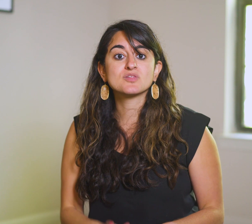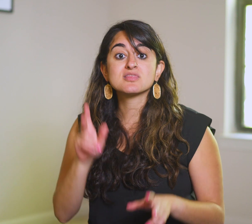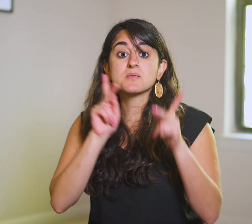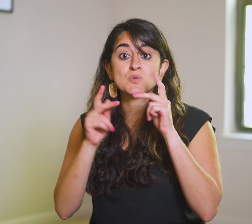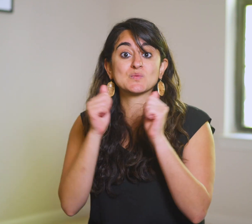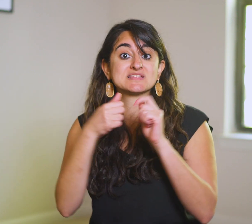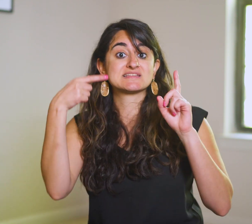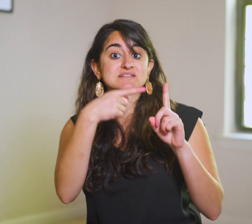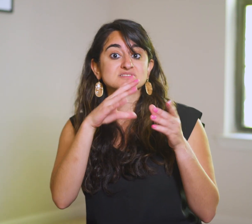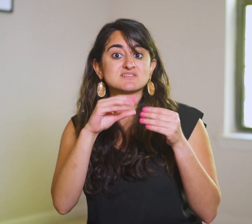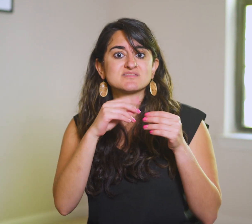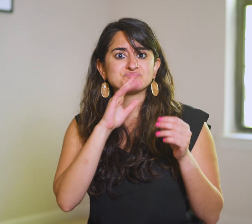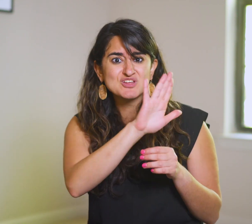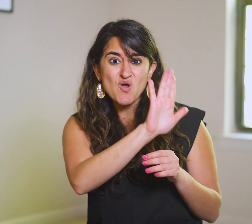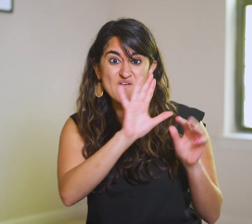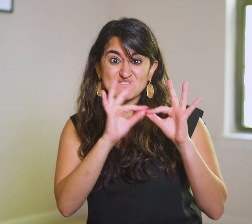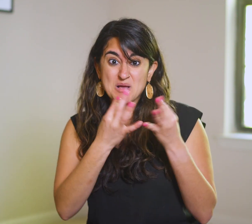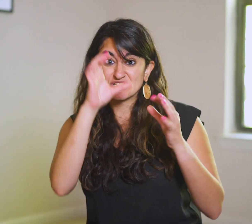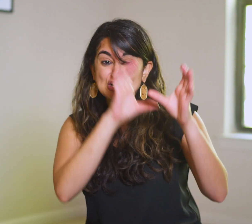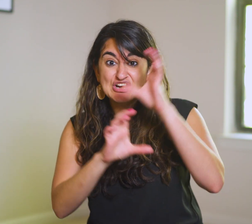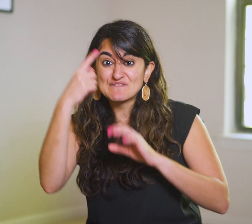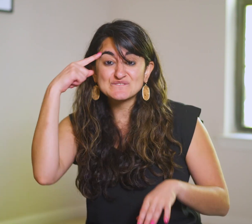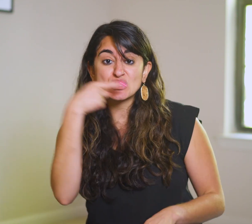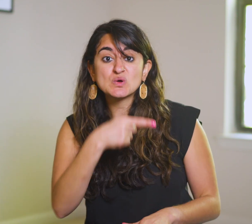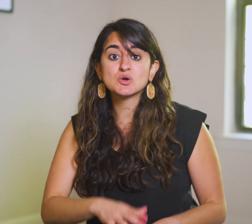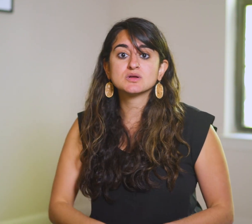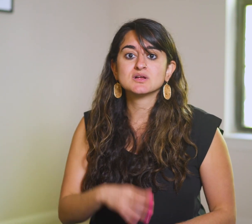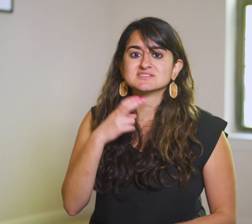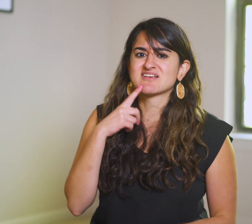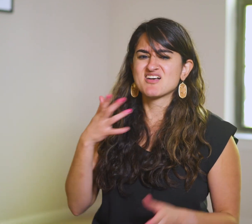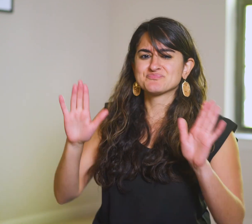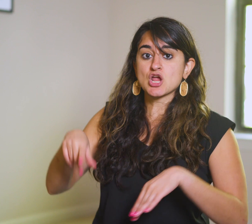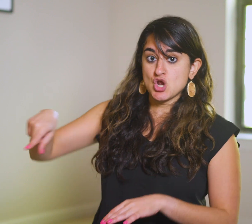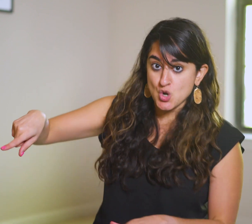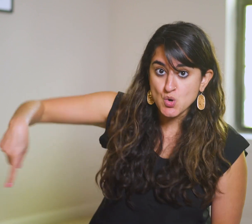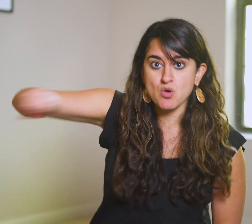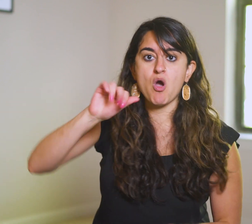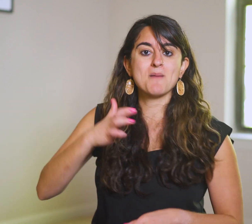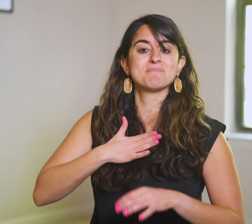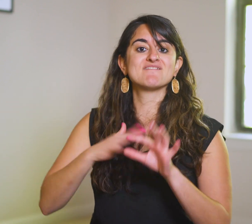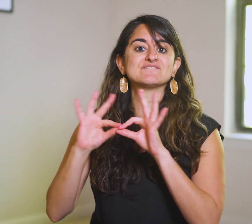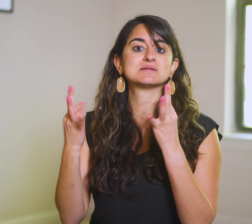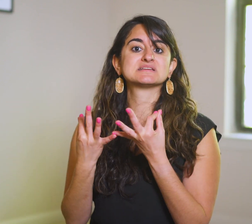The people with Him say, “Your family is outside looking for you,” and He says, “You are My family.